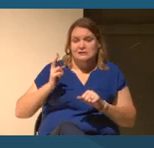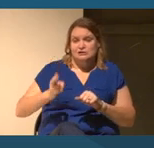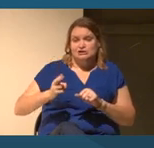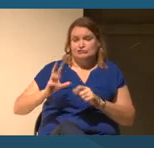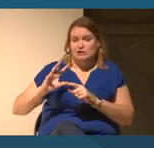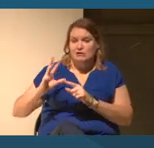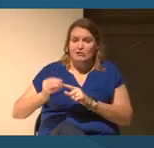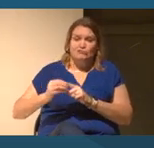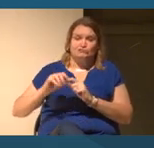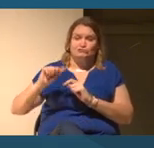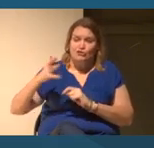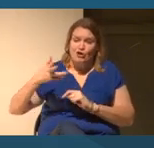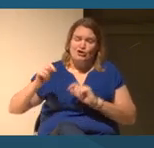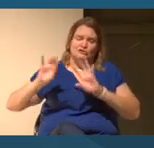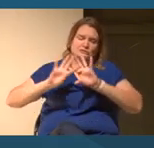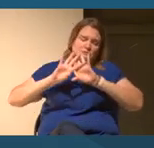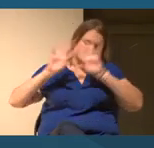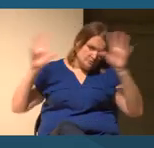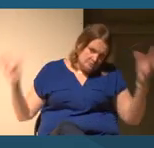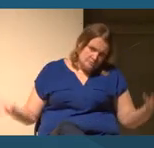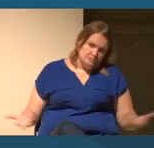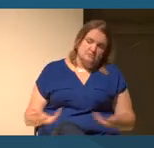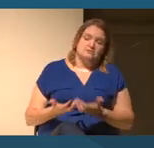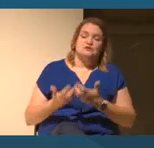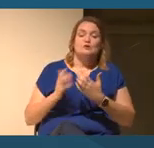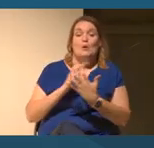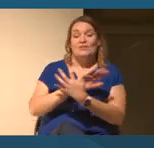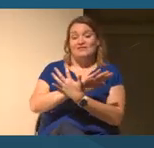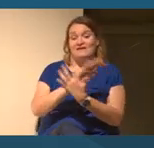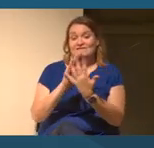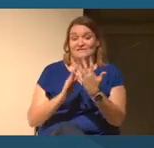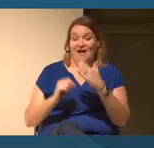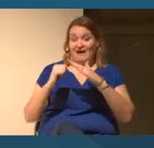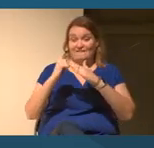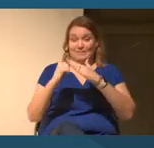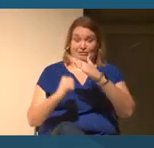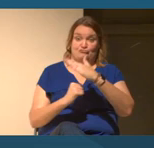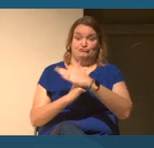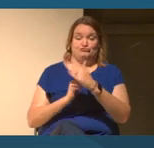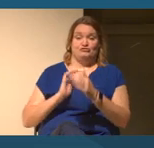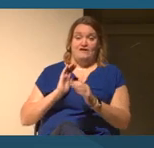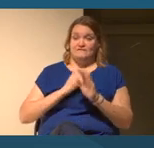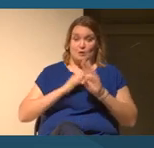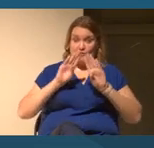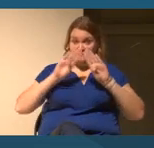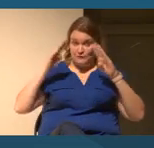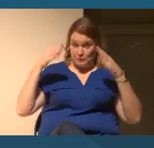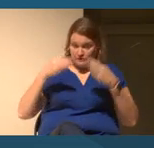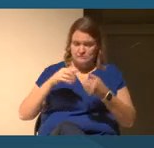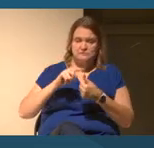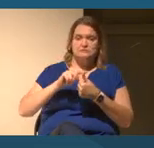So, the five pillars of our thematic focus are as follows, race and wellness, where we're